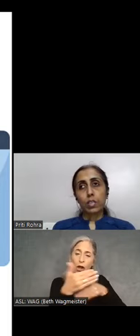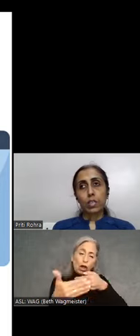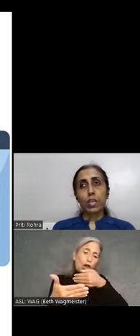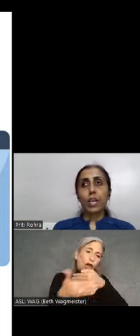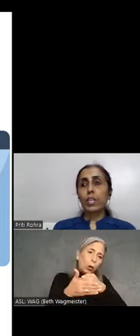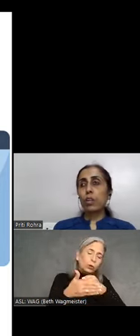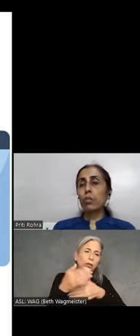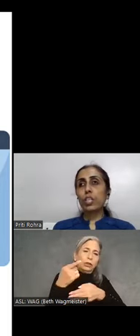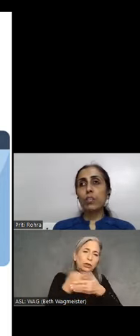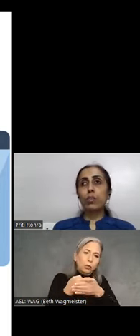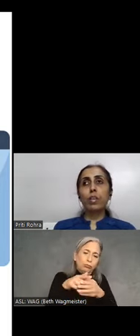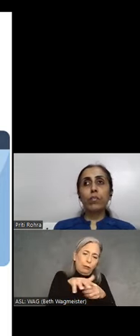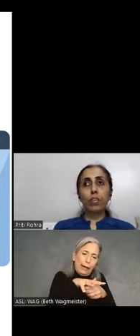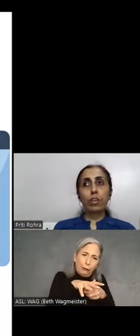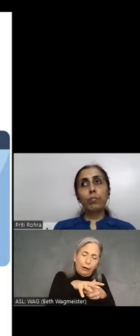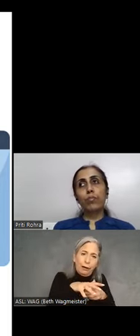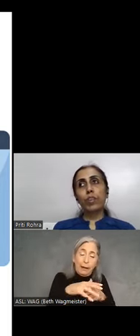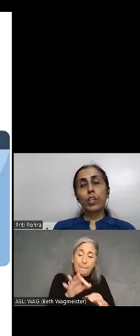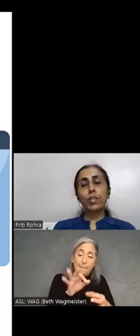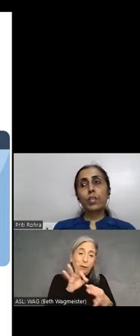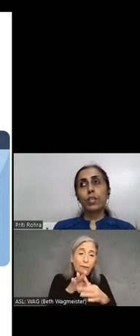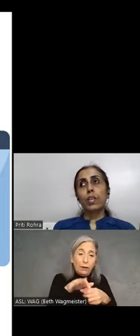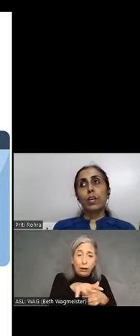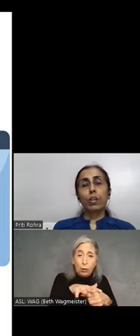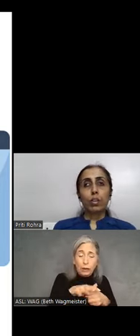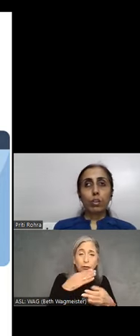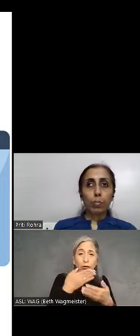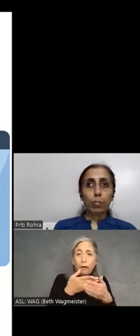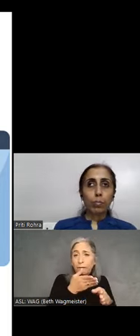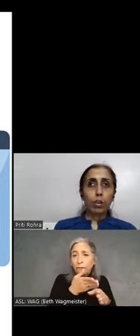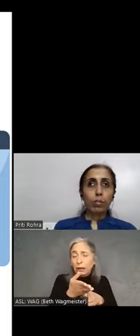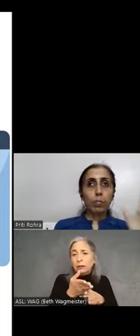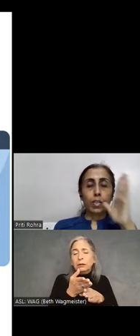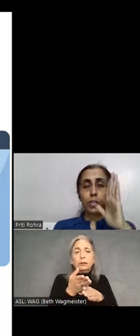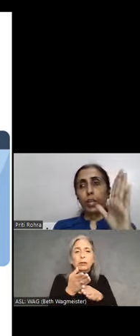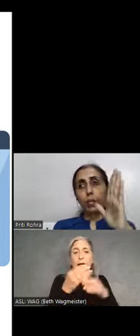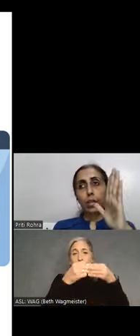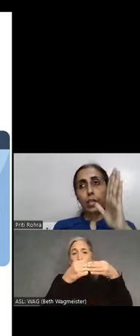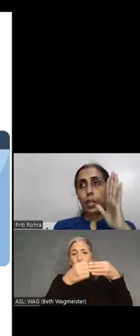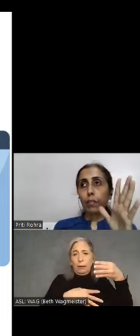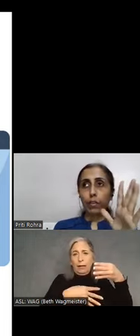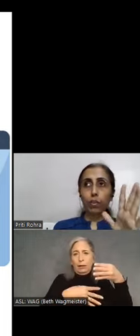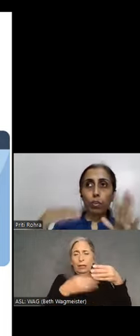An ideal location would be for input fields on drop-downs place the label at the left or